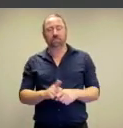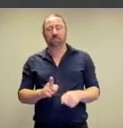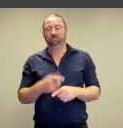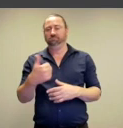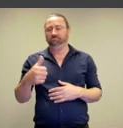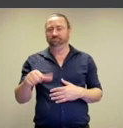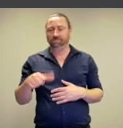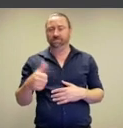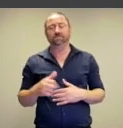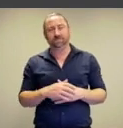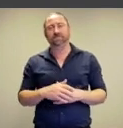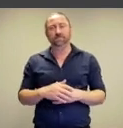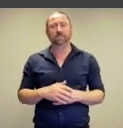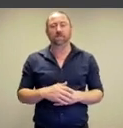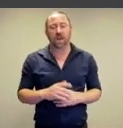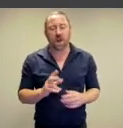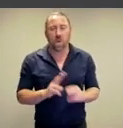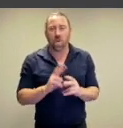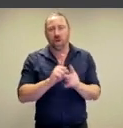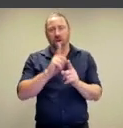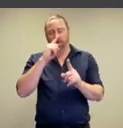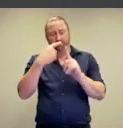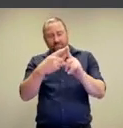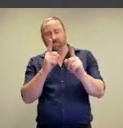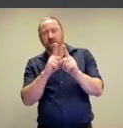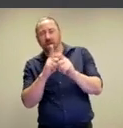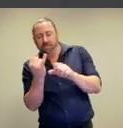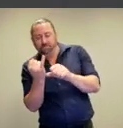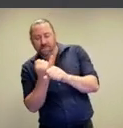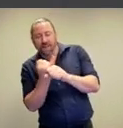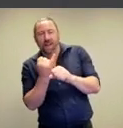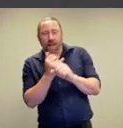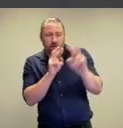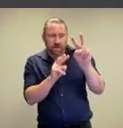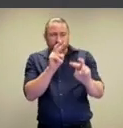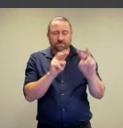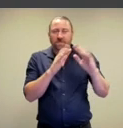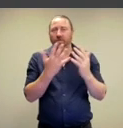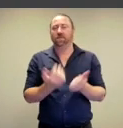really do. There's some kind of, you know